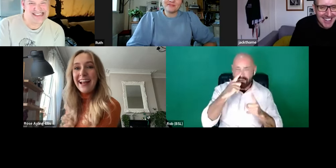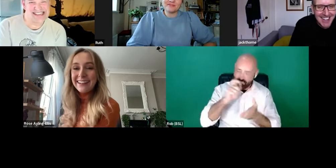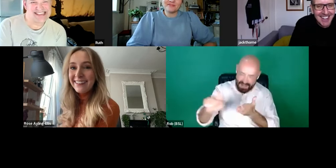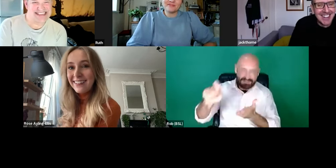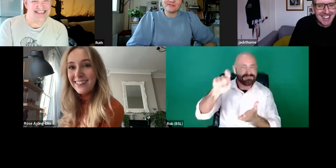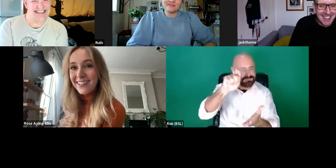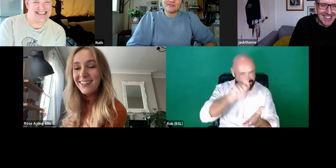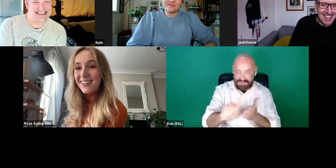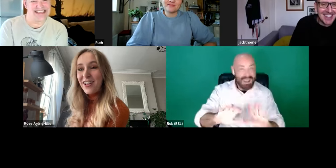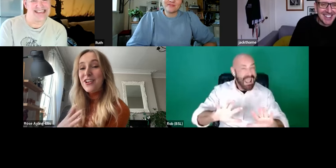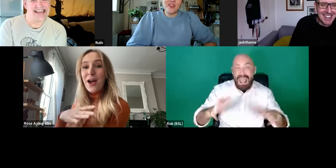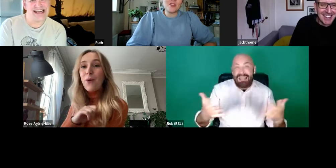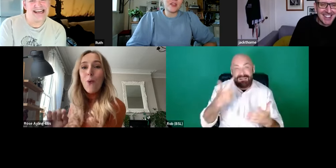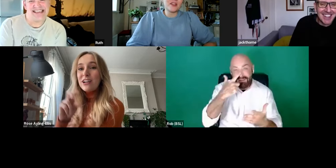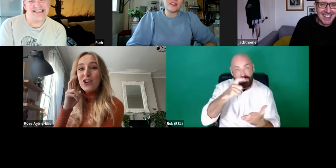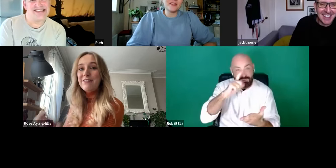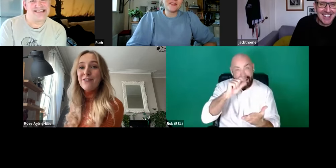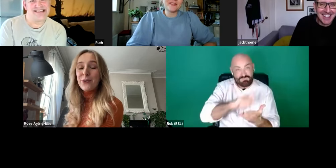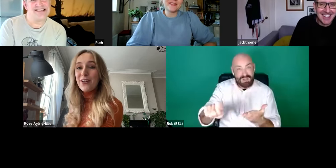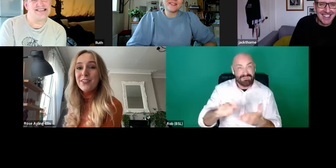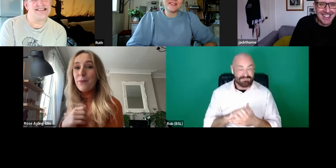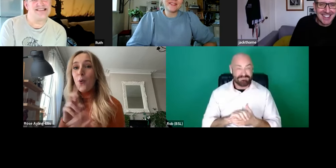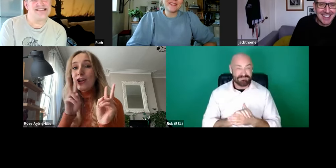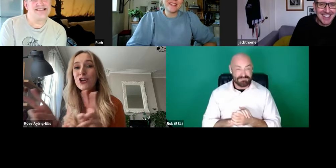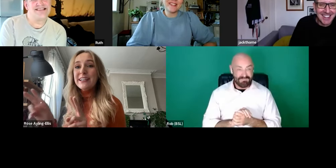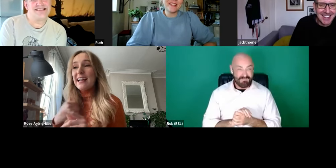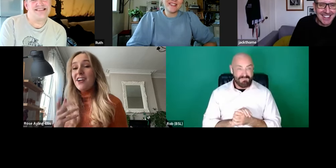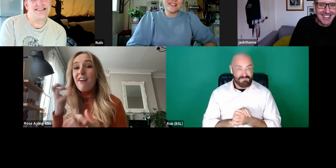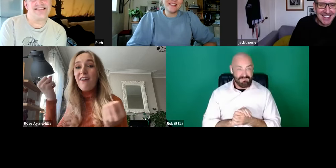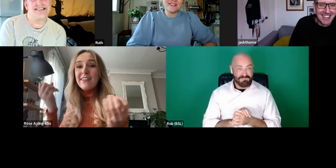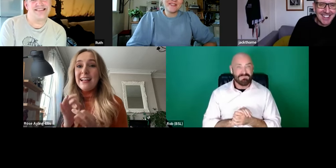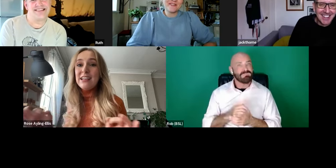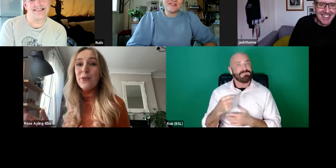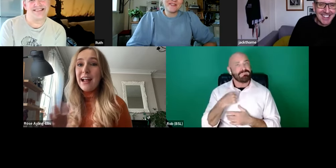come on, just write anything you can. I'm always looking and I can't find anyone.